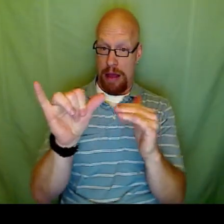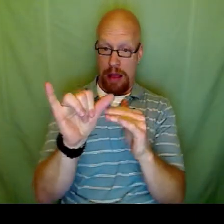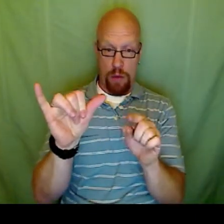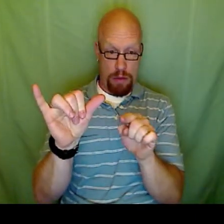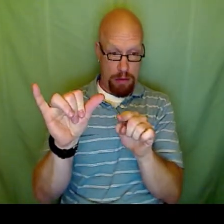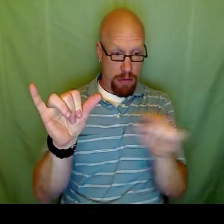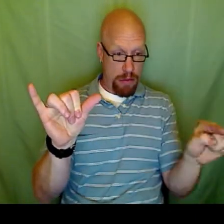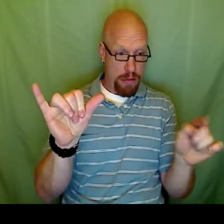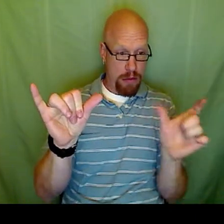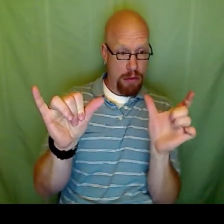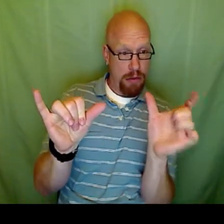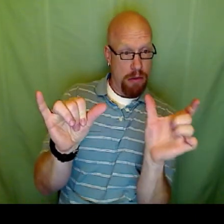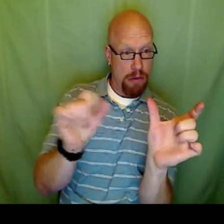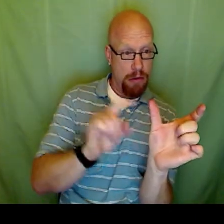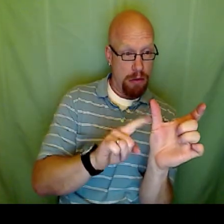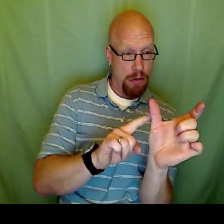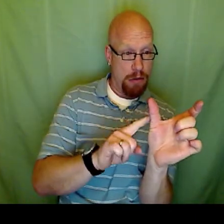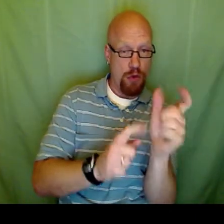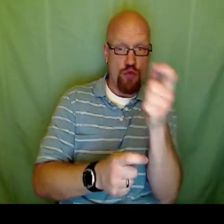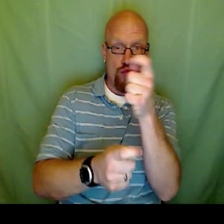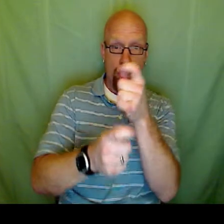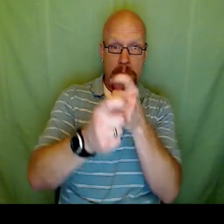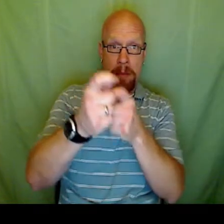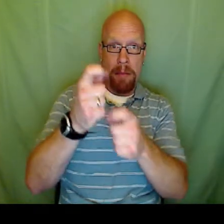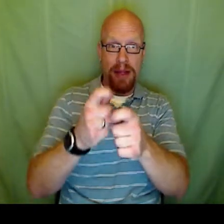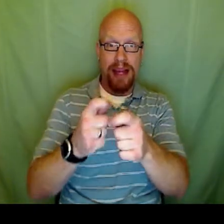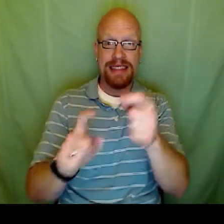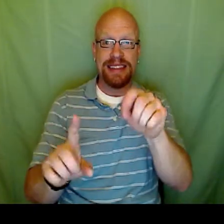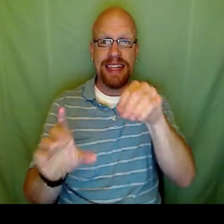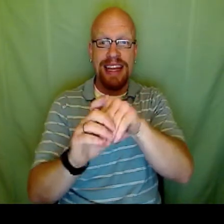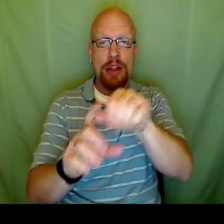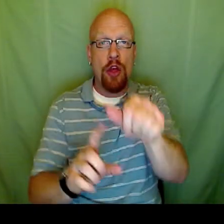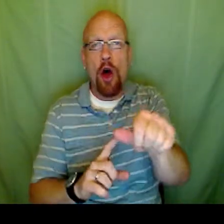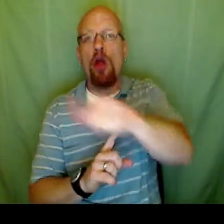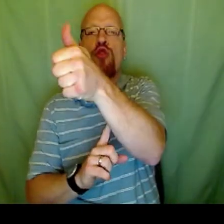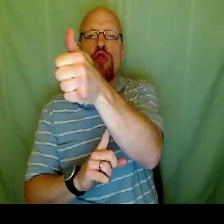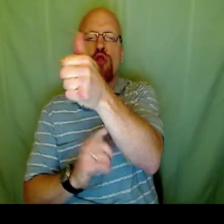So now we have y equals something,